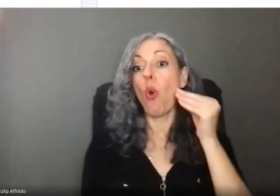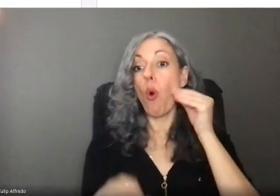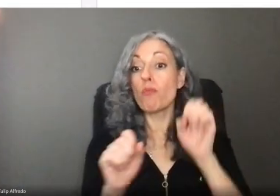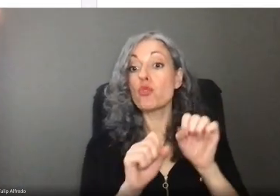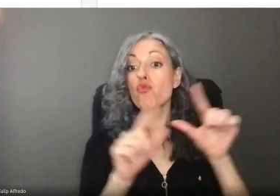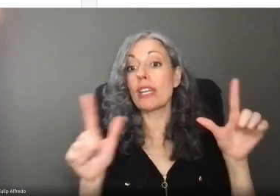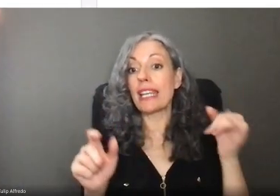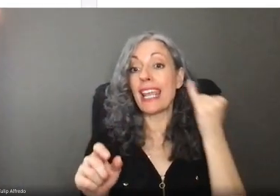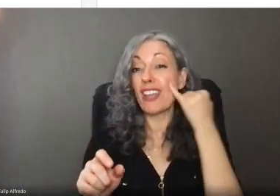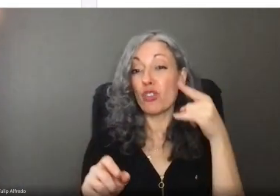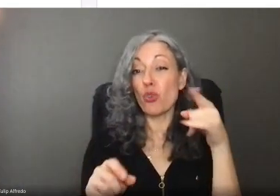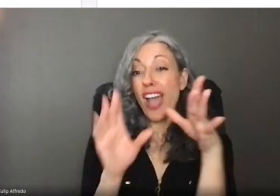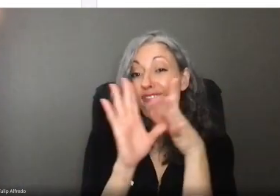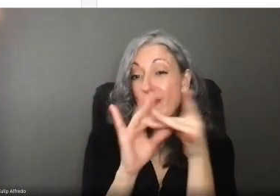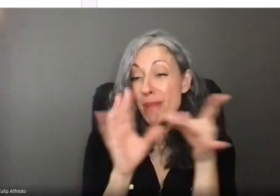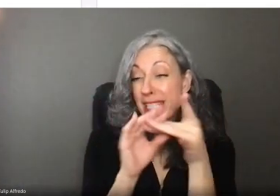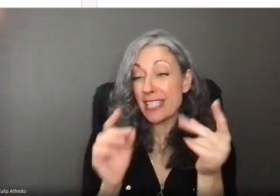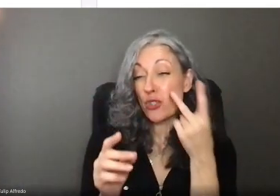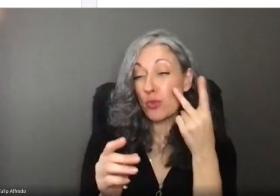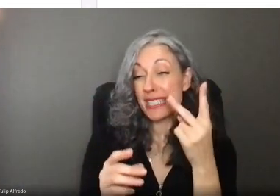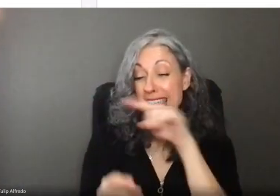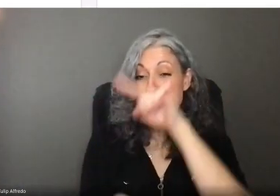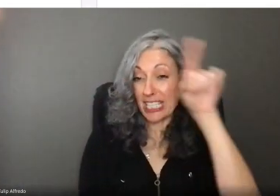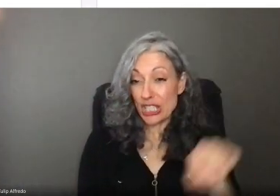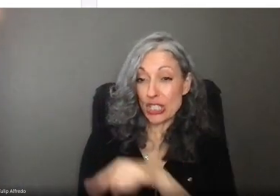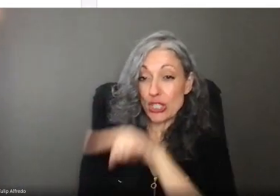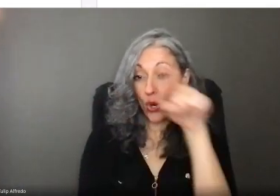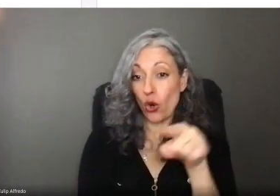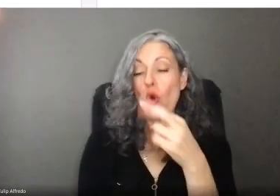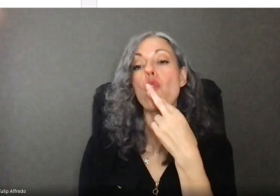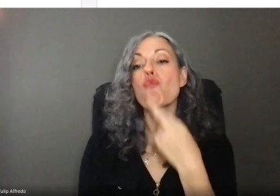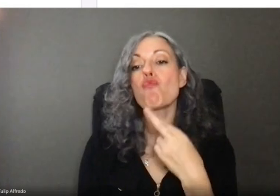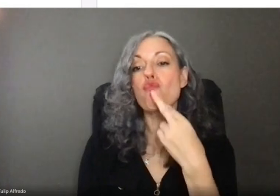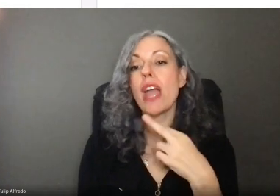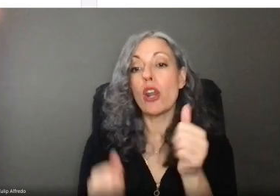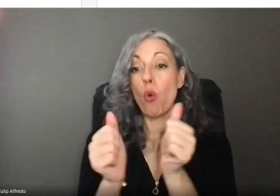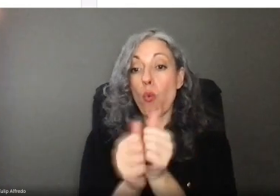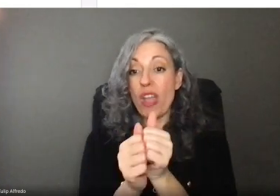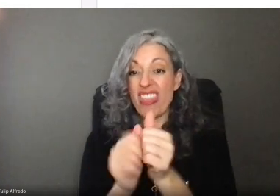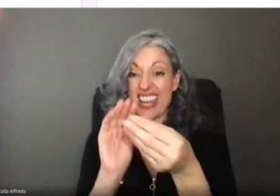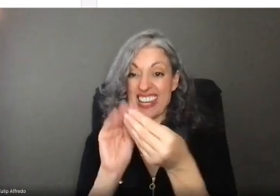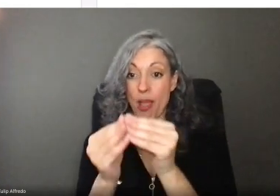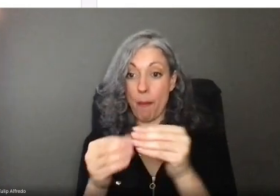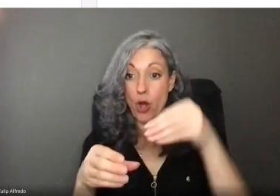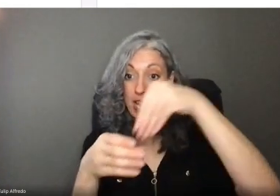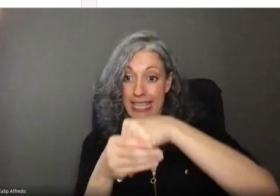If you have messages in the system, you'll see a red circle with a number in it. Right next to the Manage my profile button.